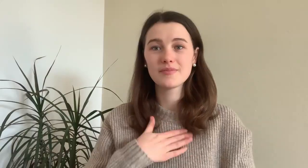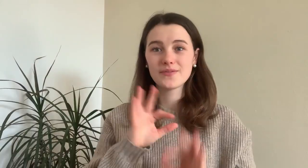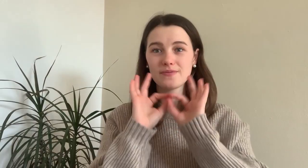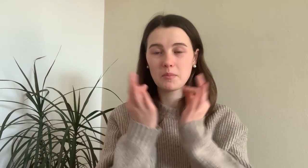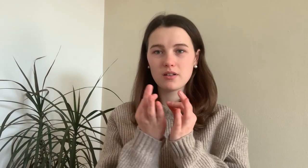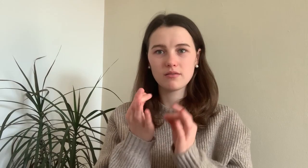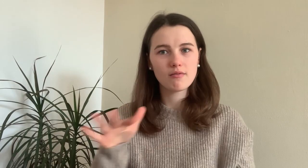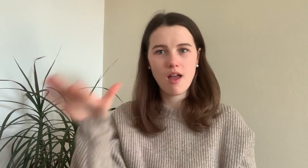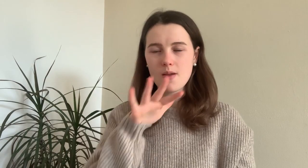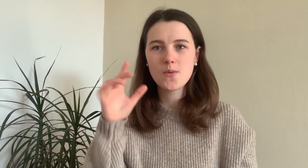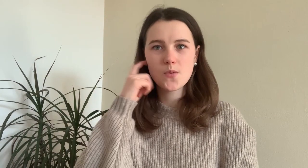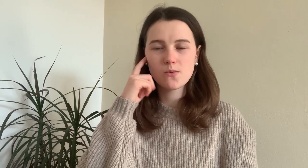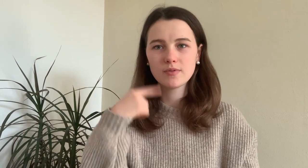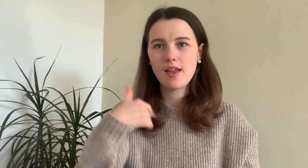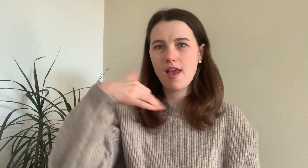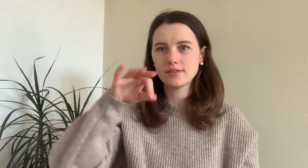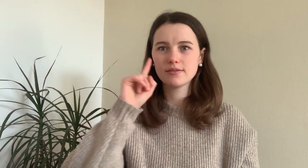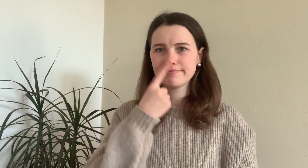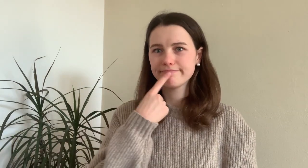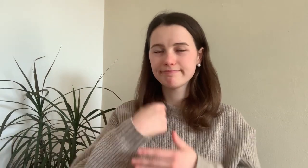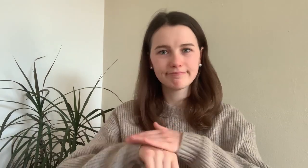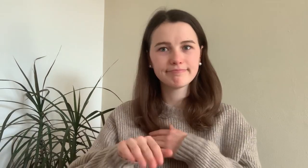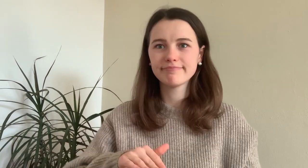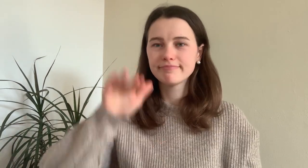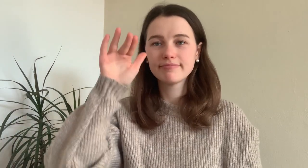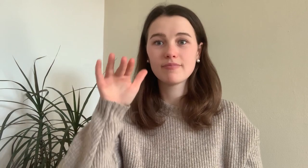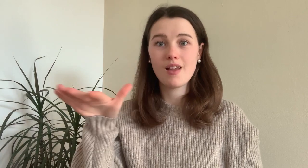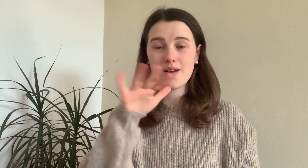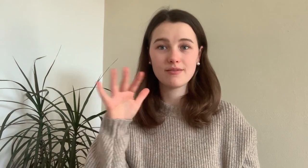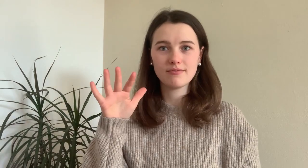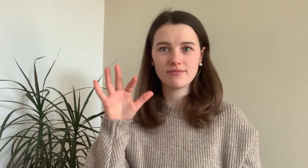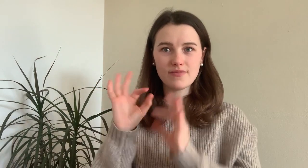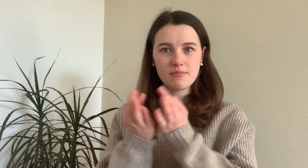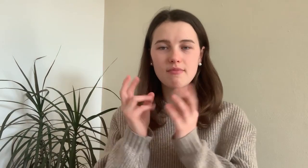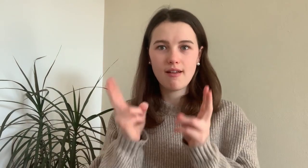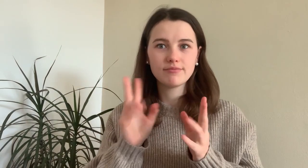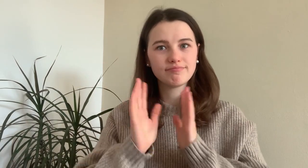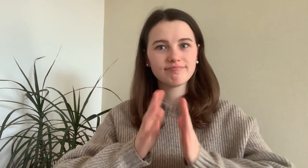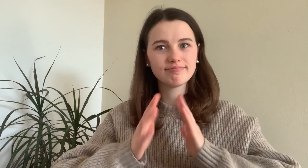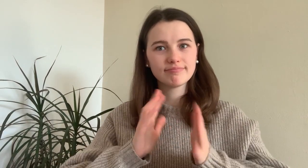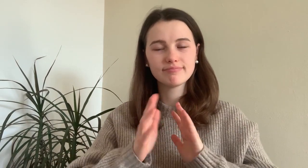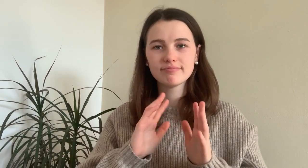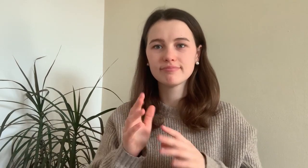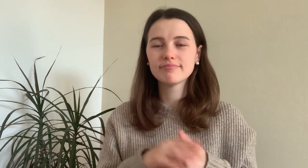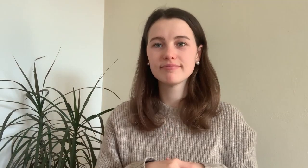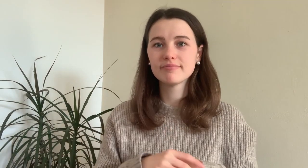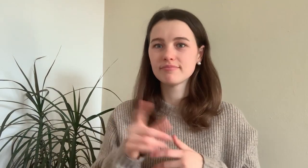In my family everyone else is hearing, I am the only who was born deaf. But everyone knows sign language.